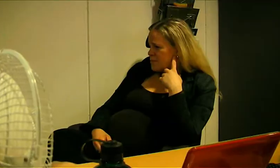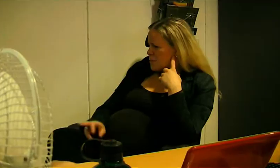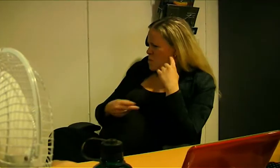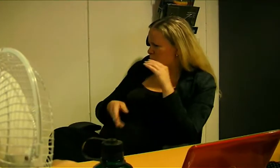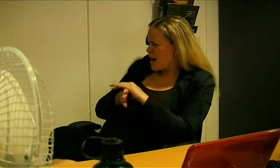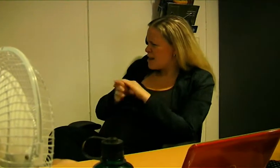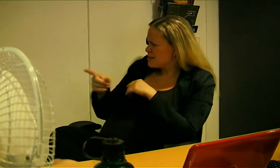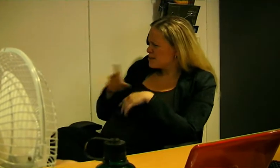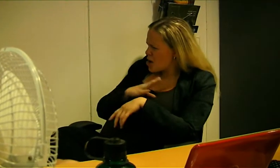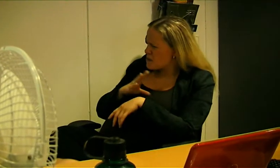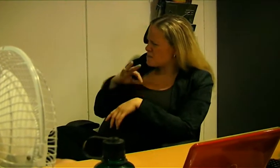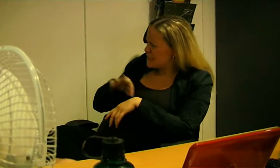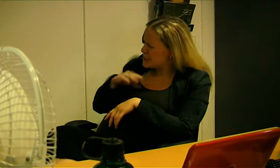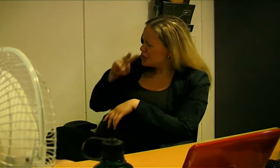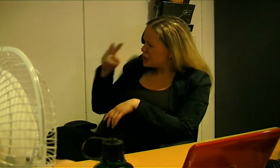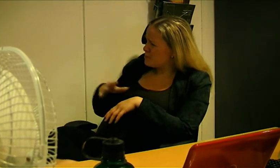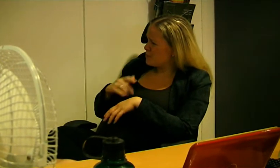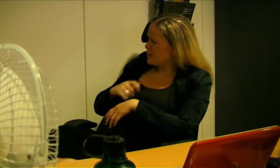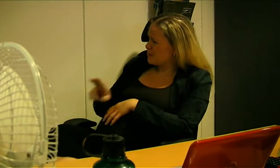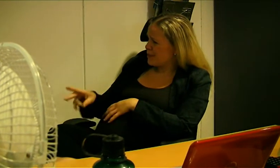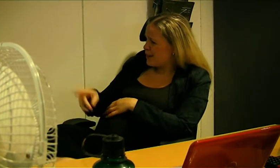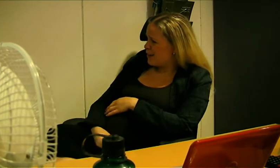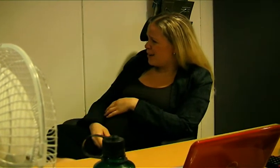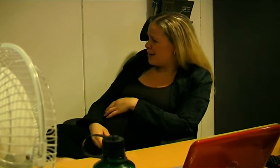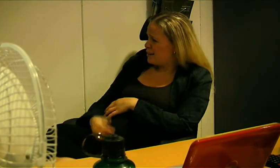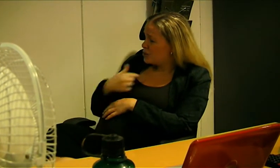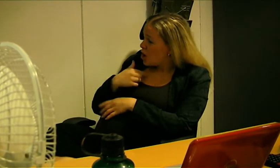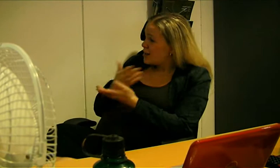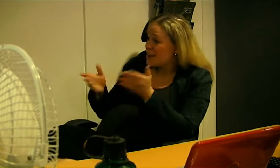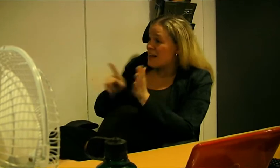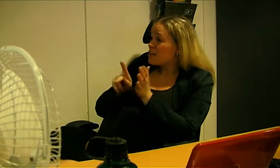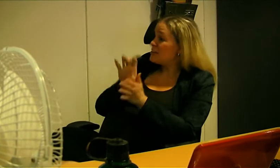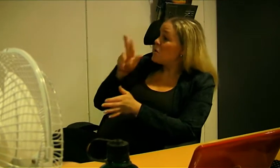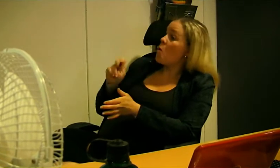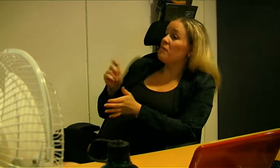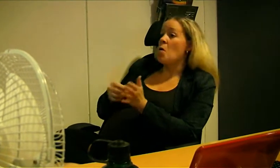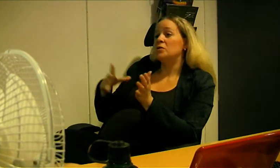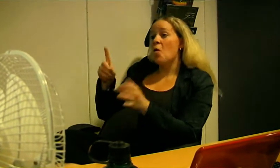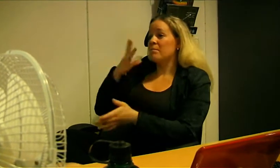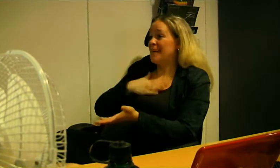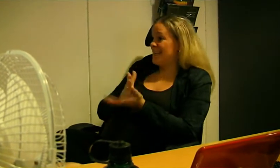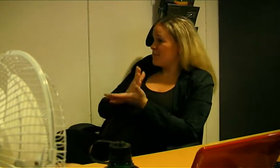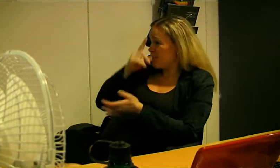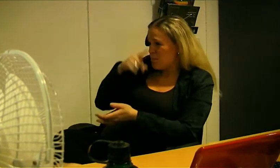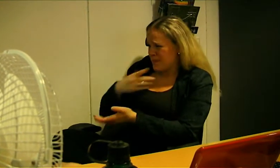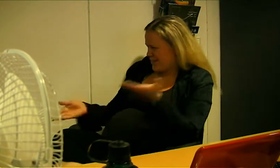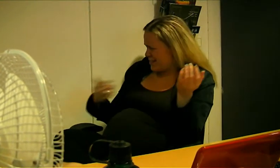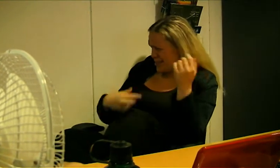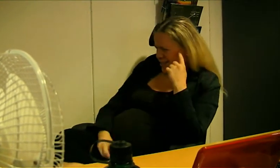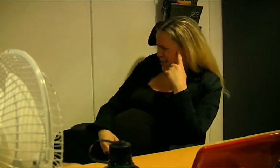You really have a medical view of me! I'm not running for SDR's president because LÅW is my biological father.